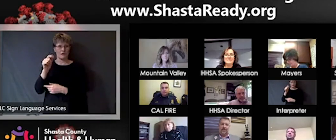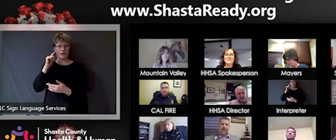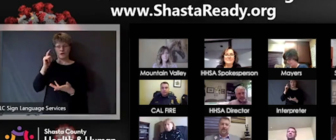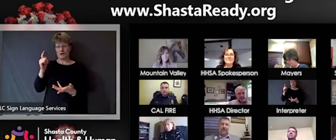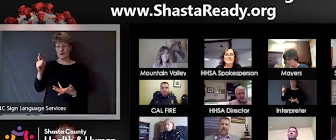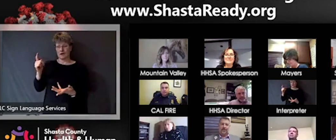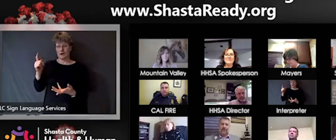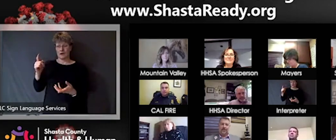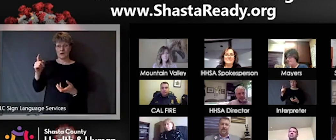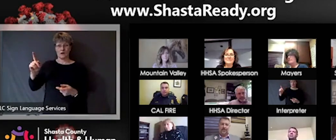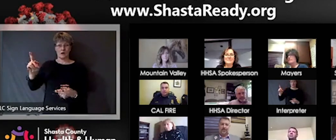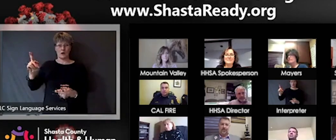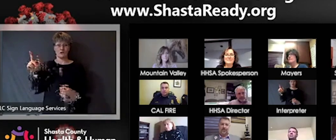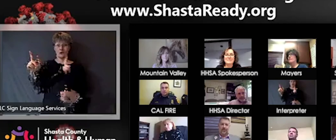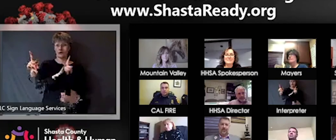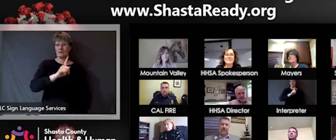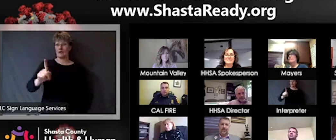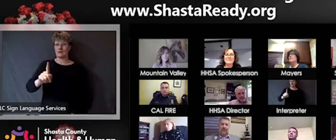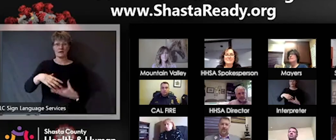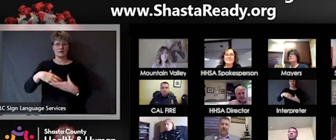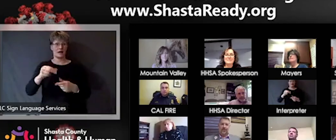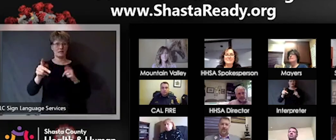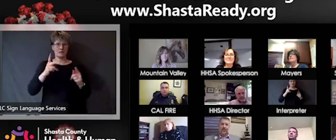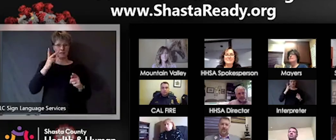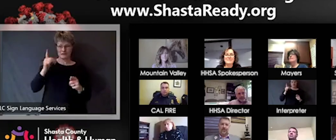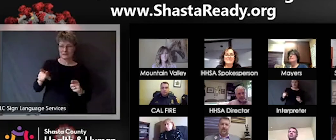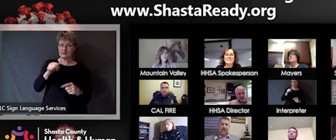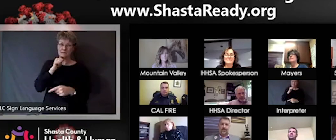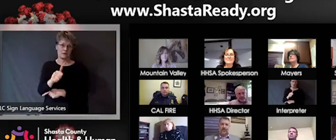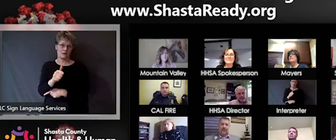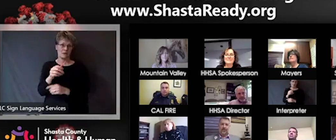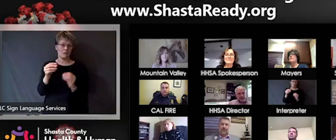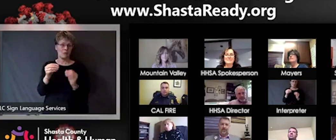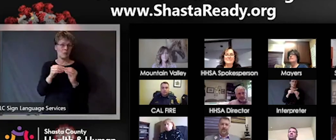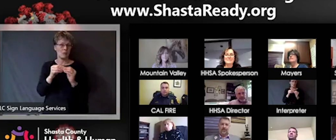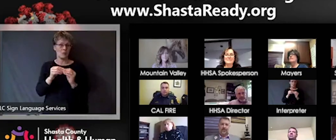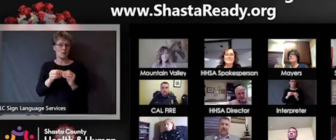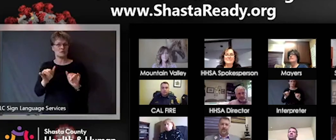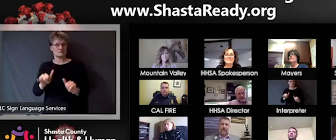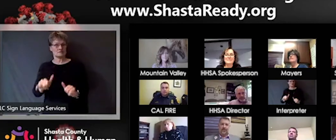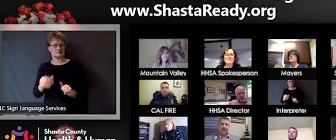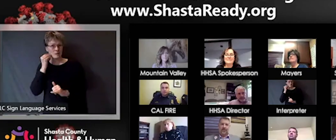Services increased home visits to check on households where there's a history